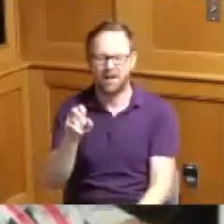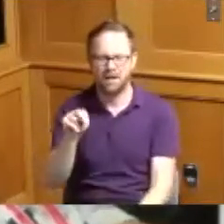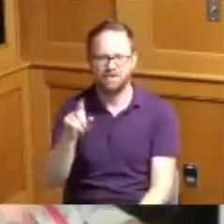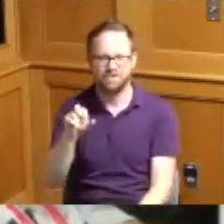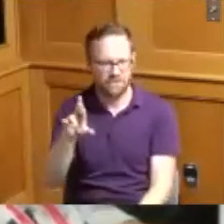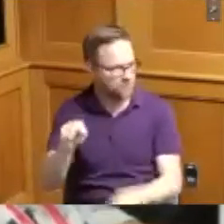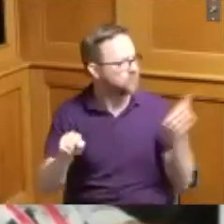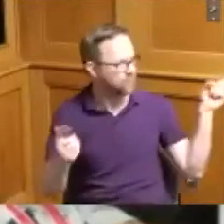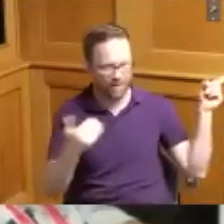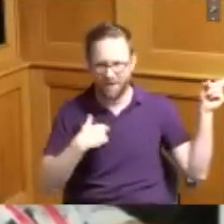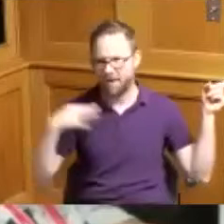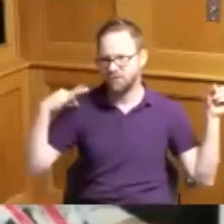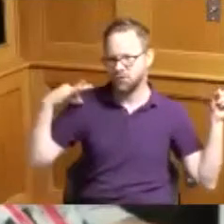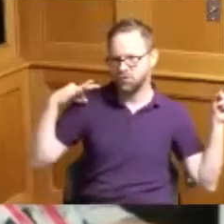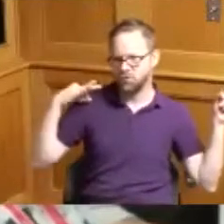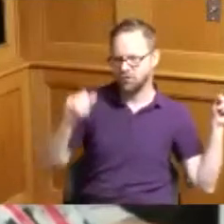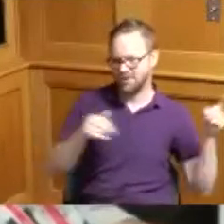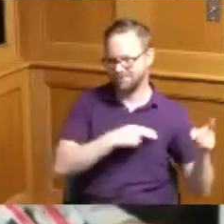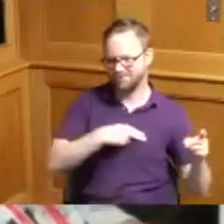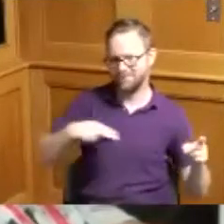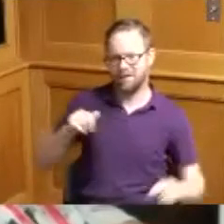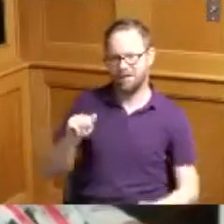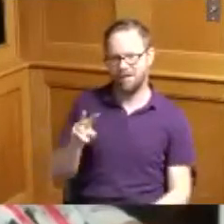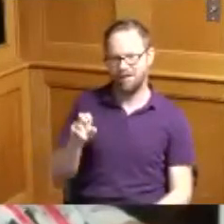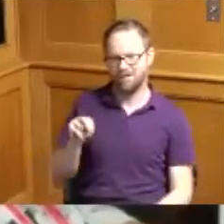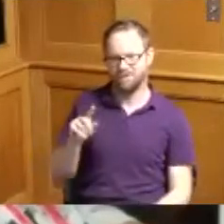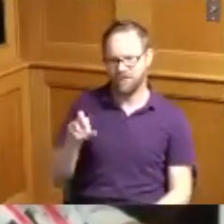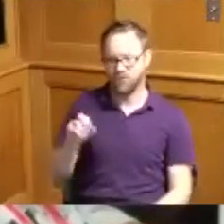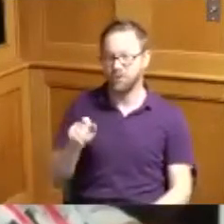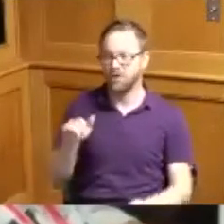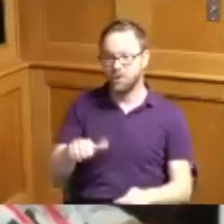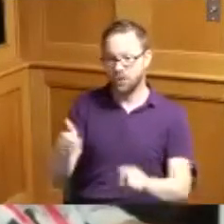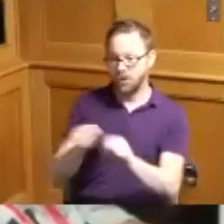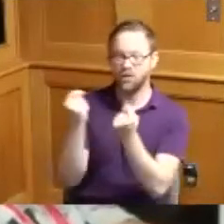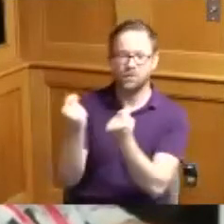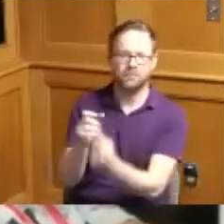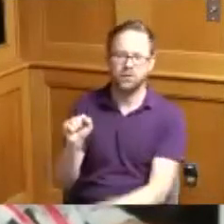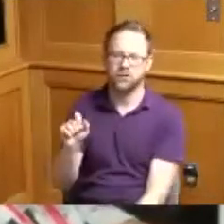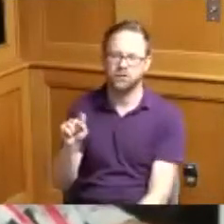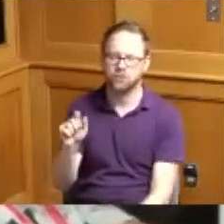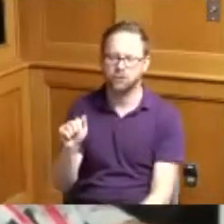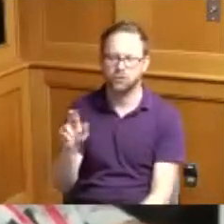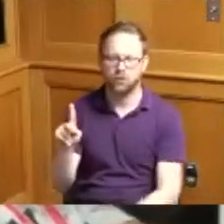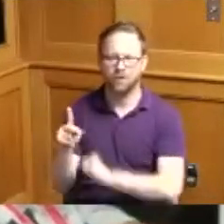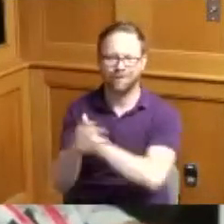got our shirt our regular shirt so the team we played was Stark County and we had an interesting